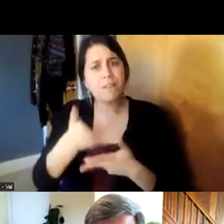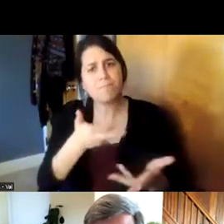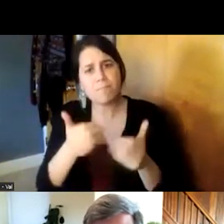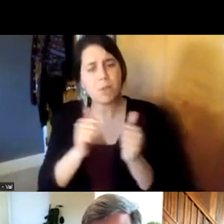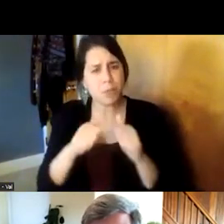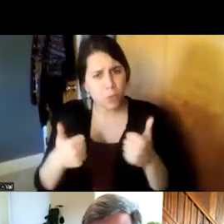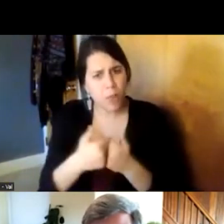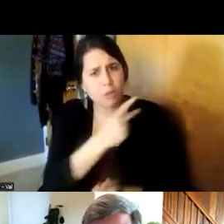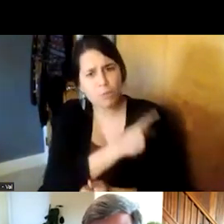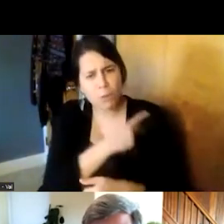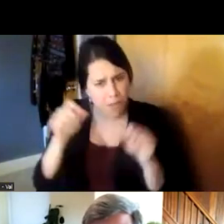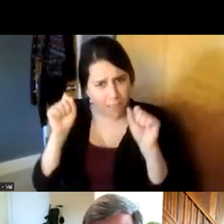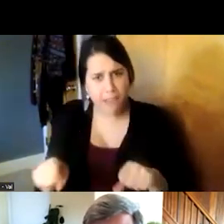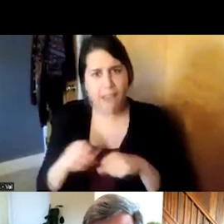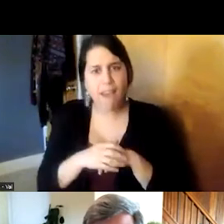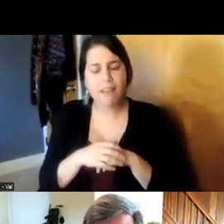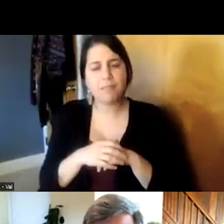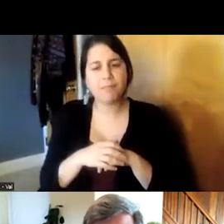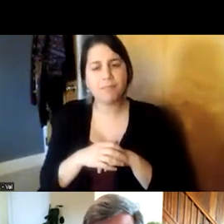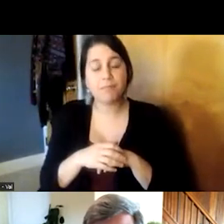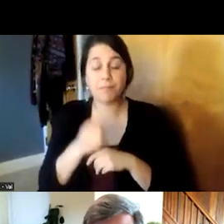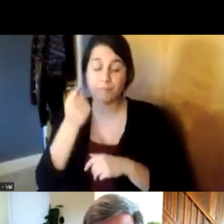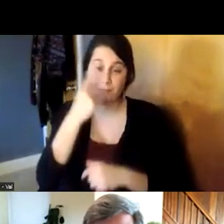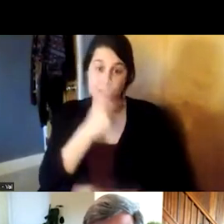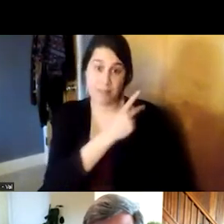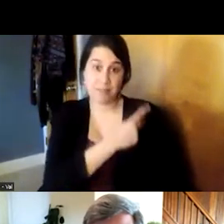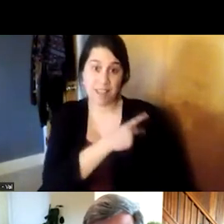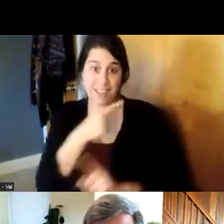patients and there's nothing more challenging than a patient that when the psych consultant